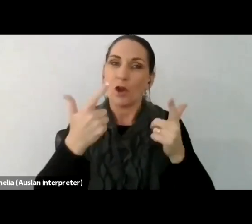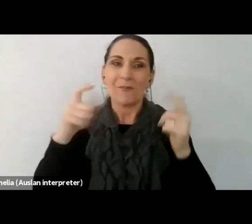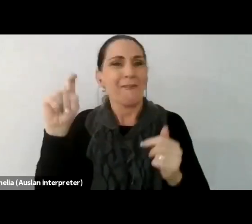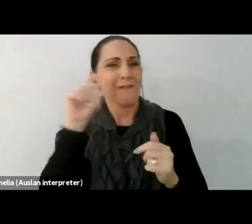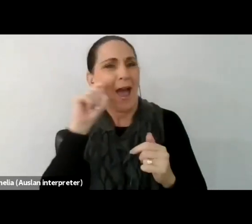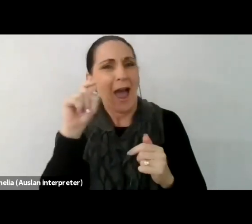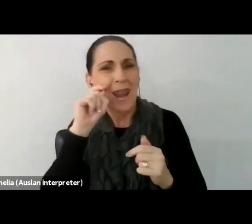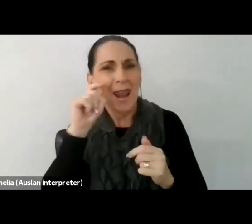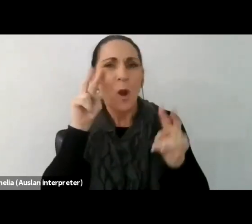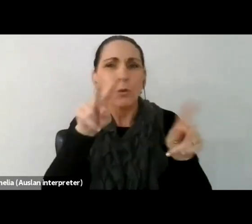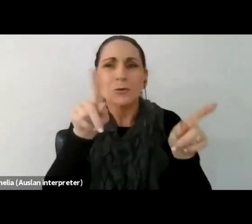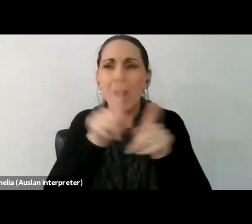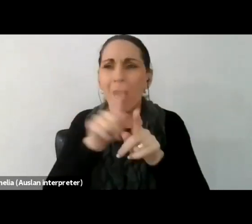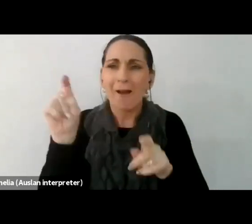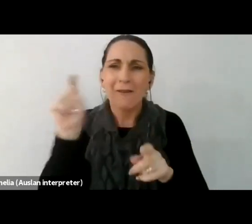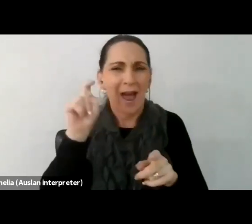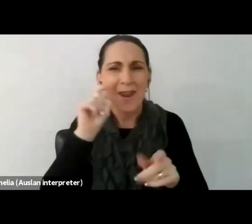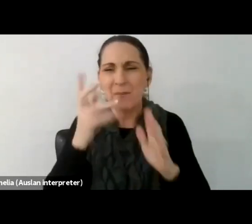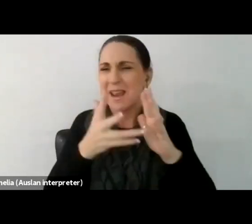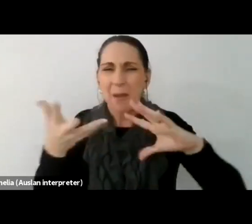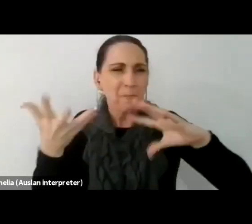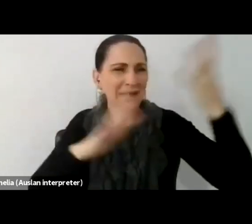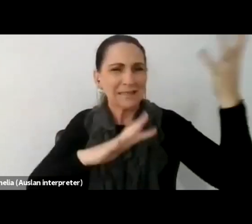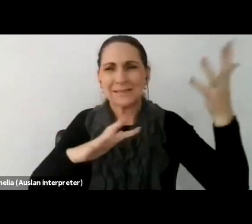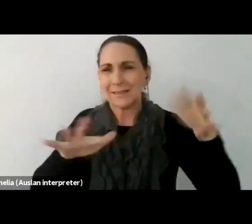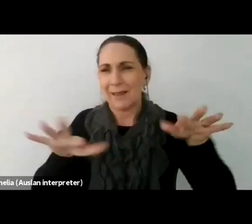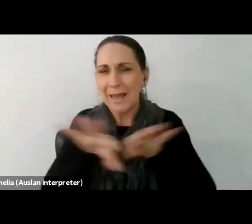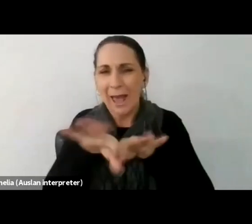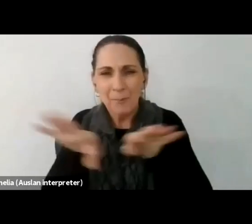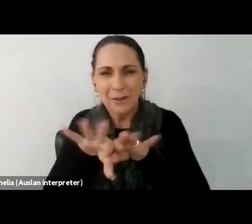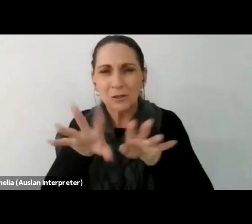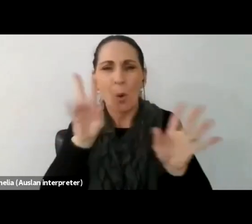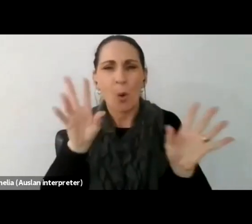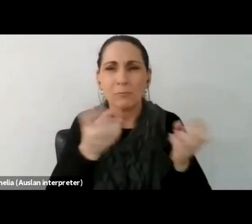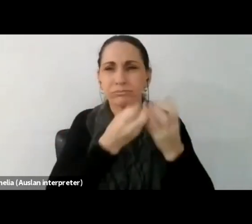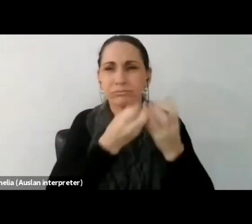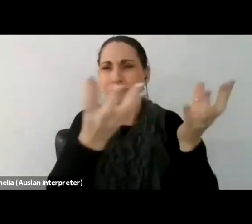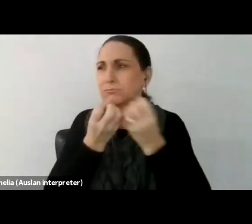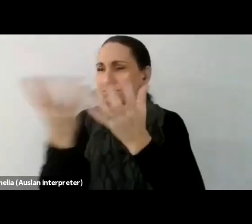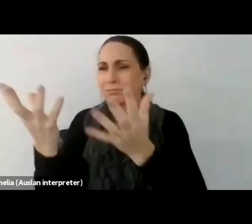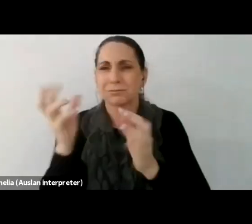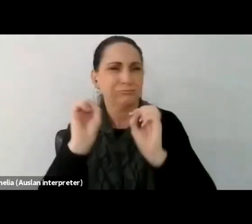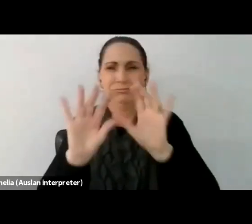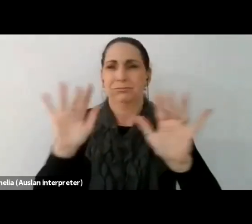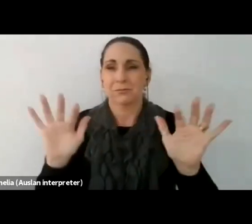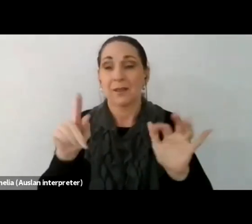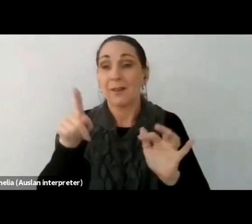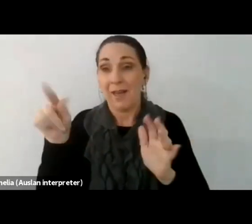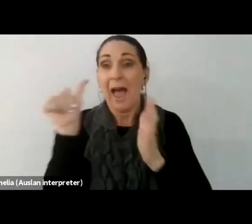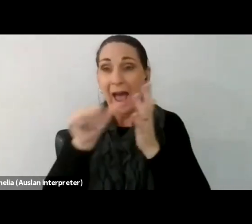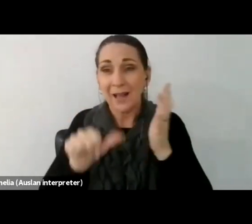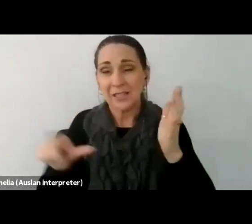garbage and destruction, and we've encountered artists who are tired, drunk,